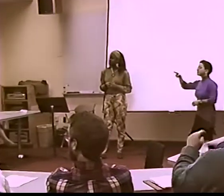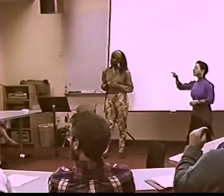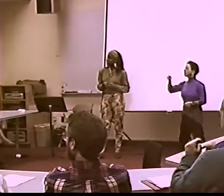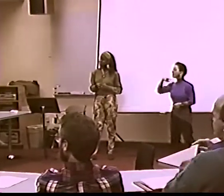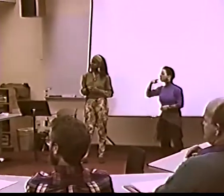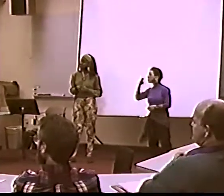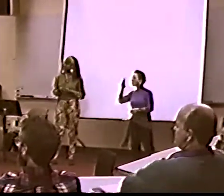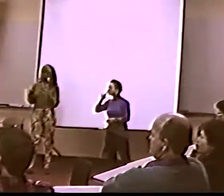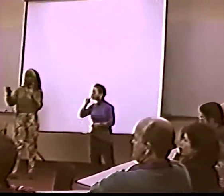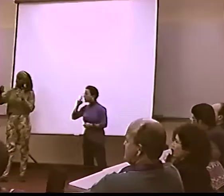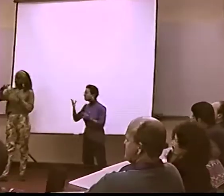WHAT DO YOU THINK THAT IS?